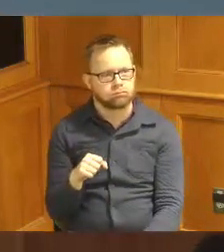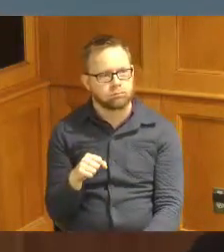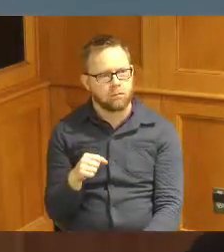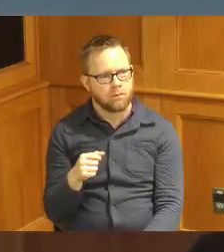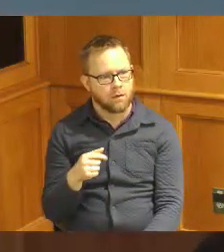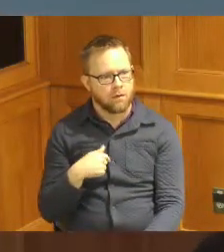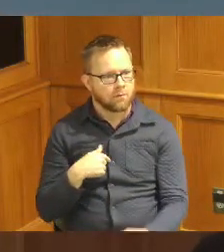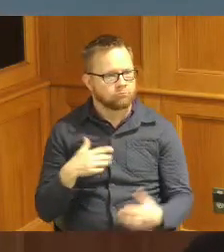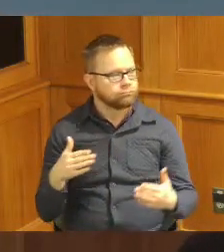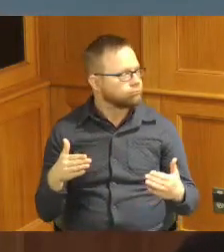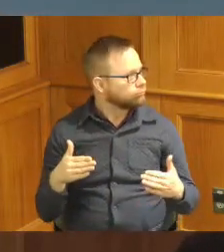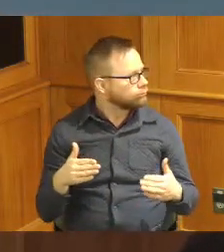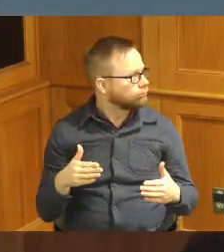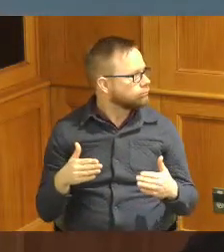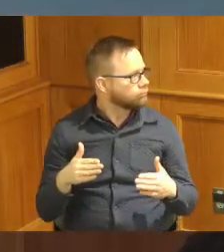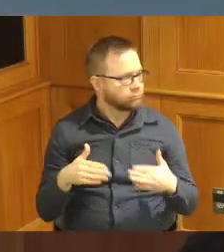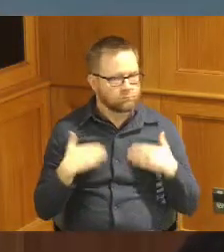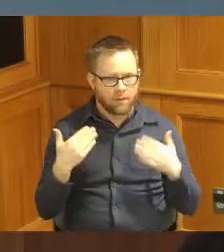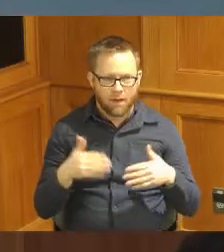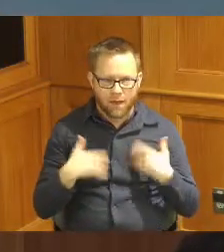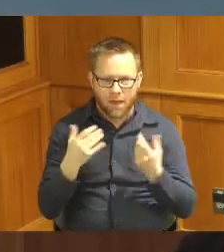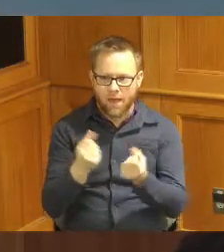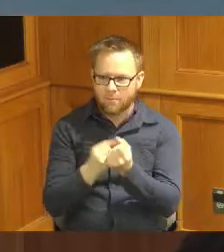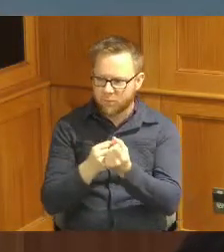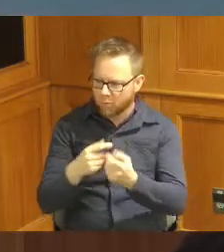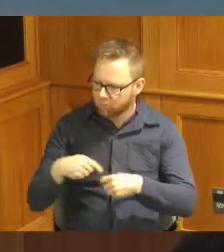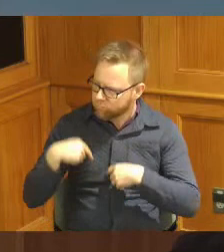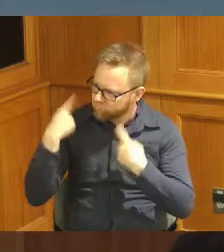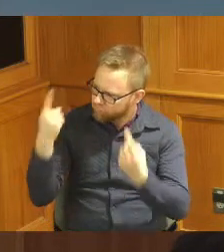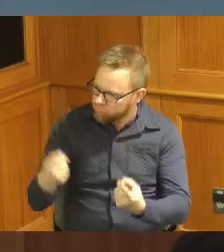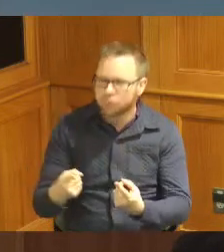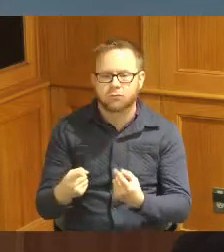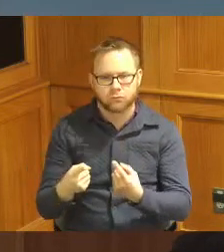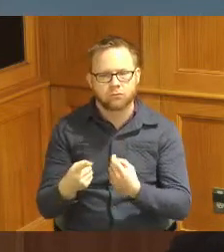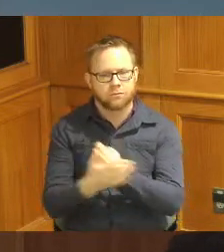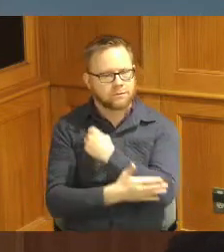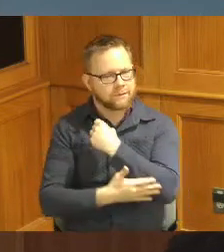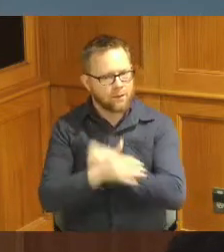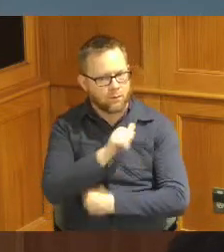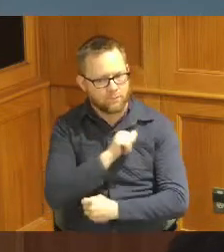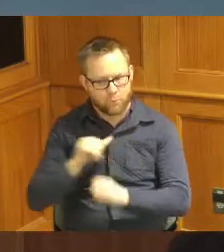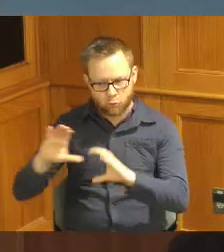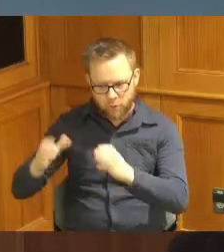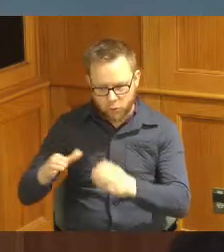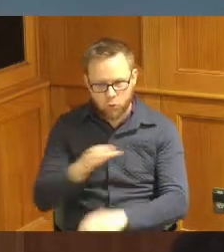Support over the years from the County Administrators the Commissioners in